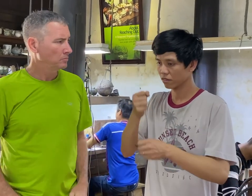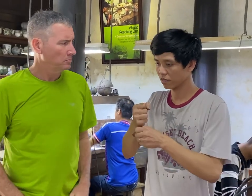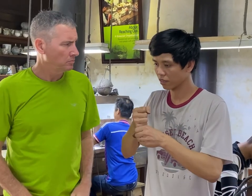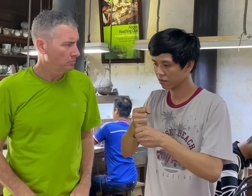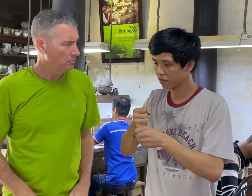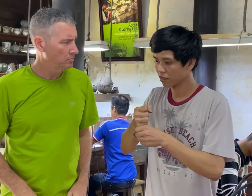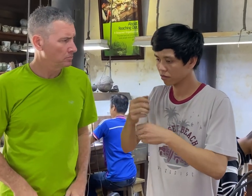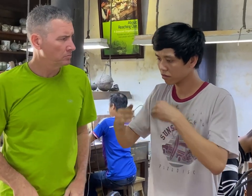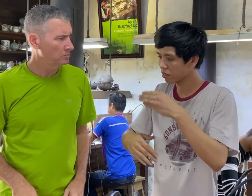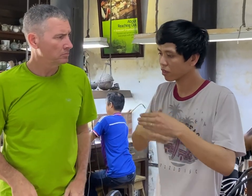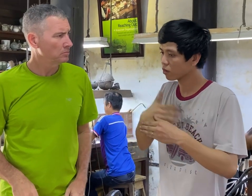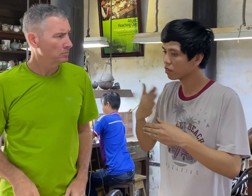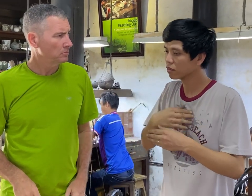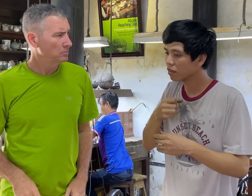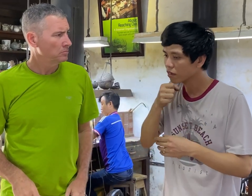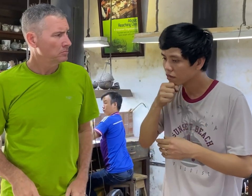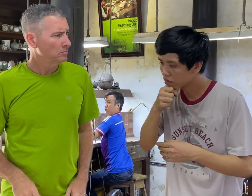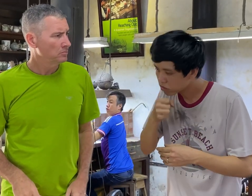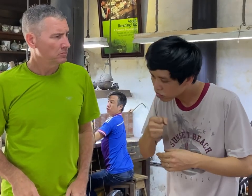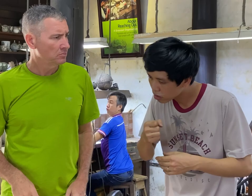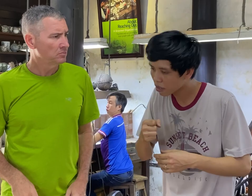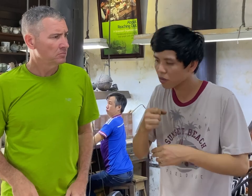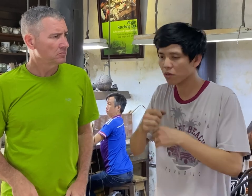When I am 65 years old, I would pass them